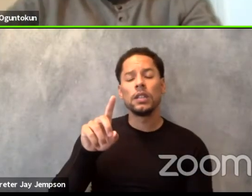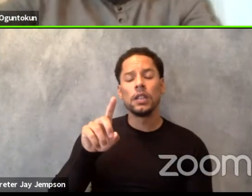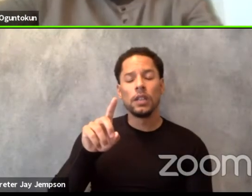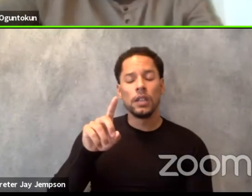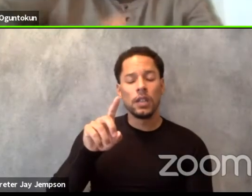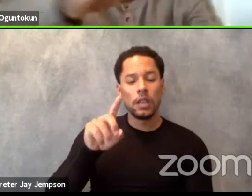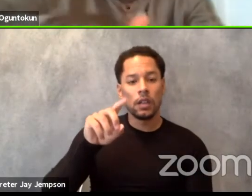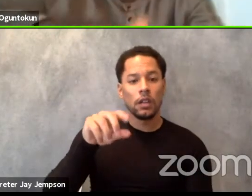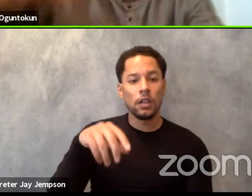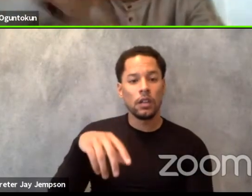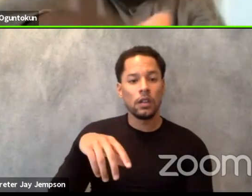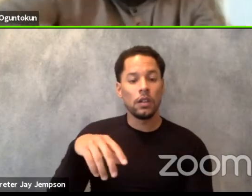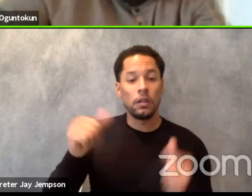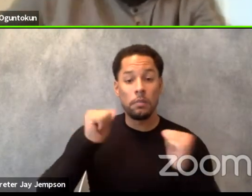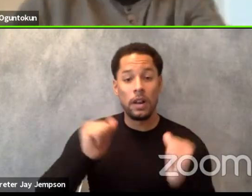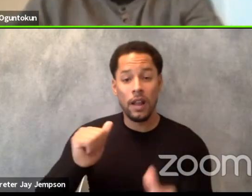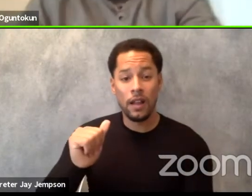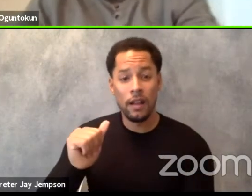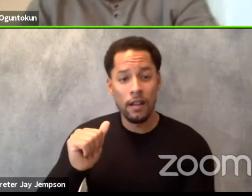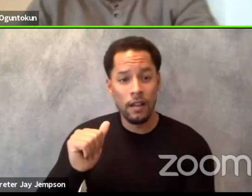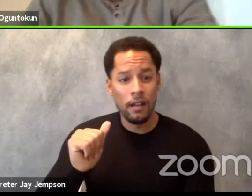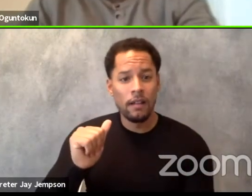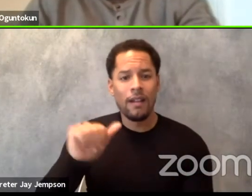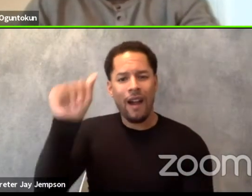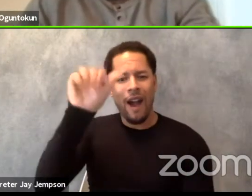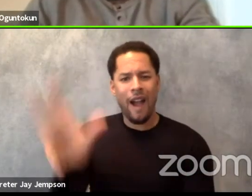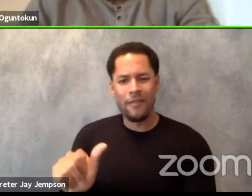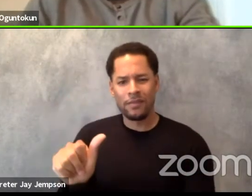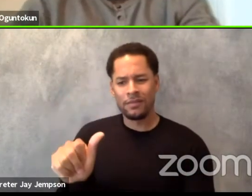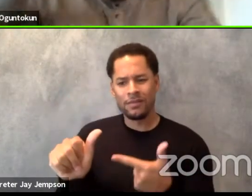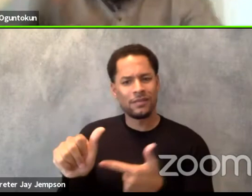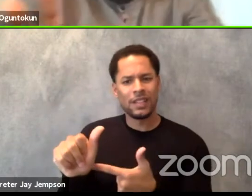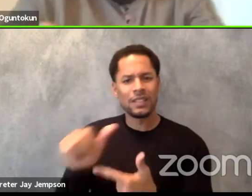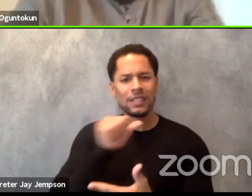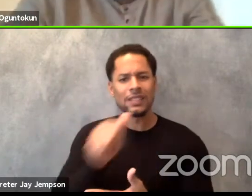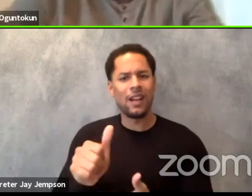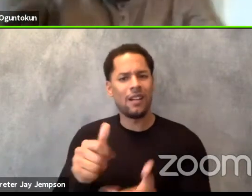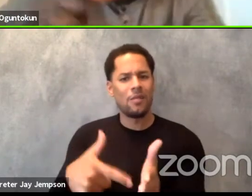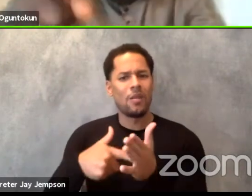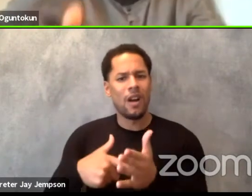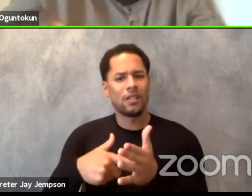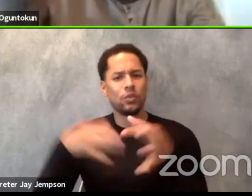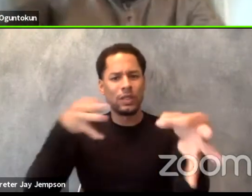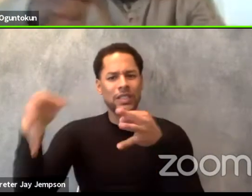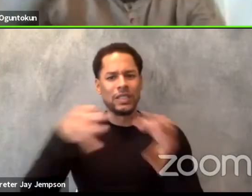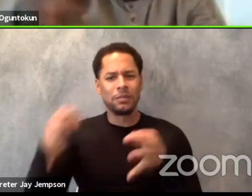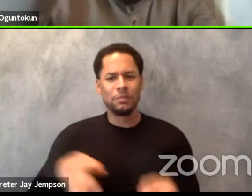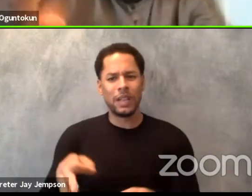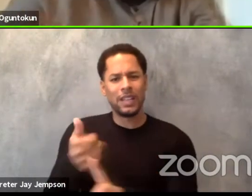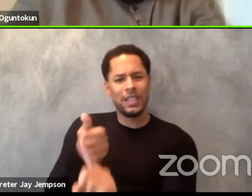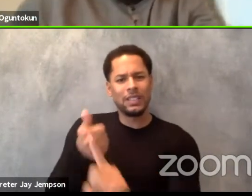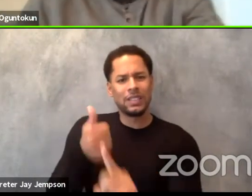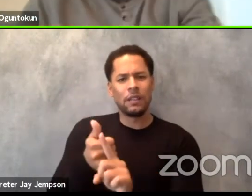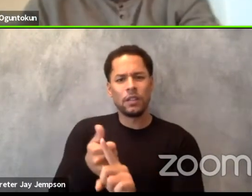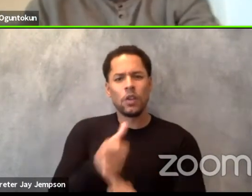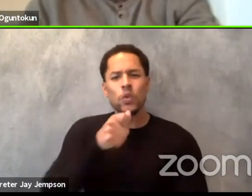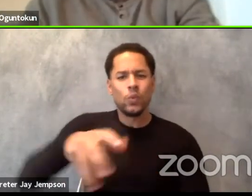Africa does not have to explain itself. You take the languages, you take us as we are.